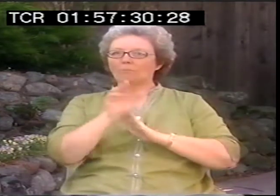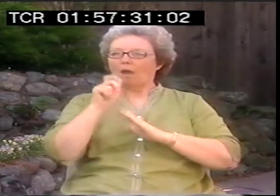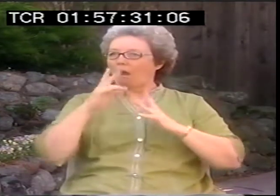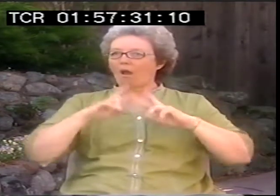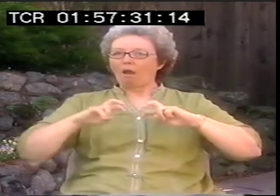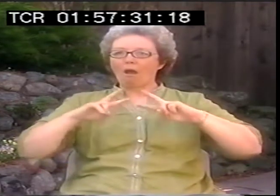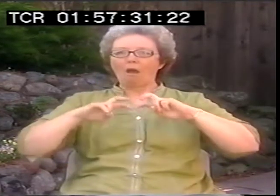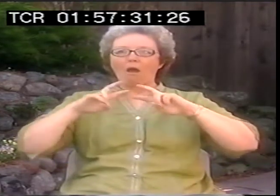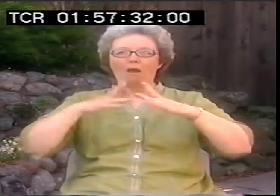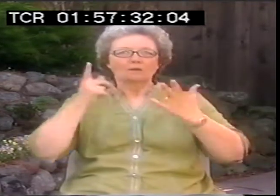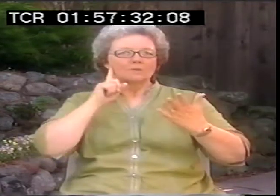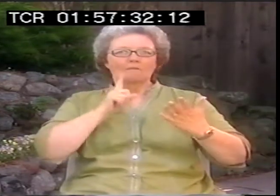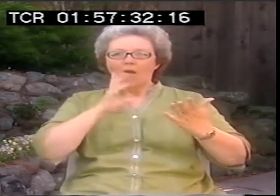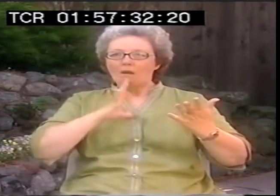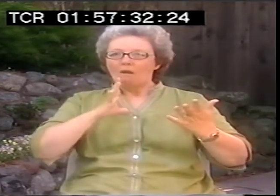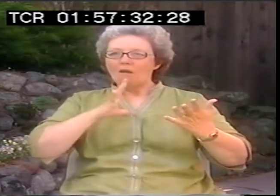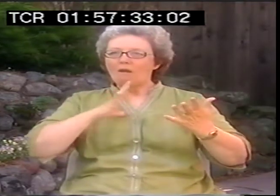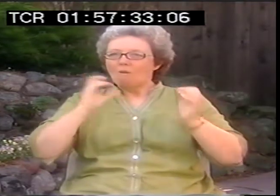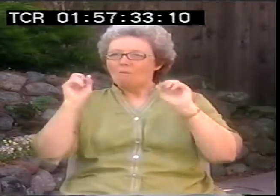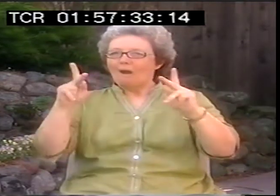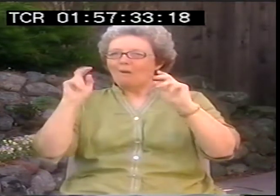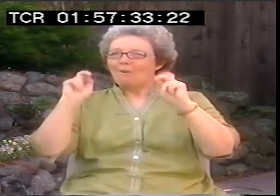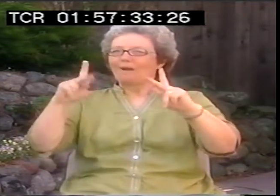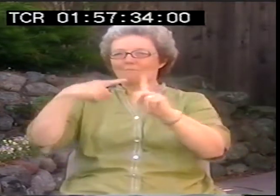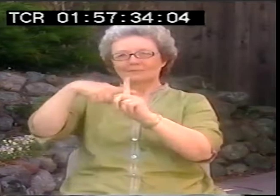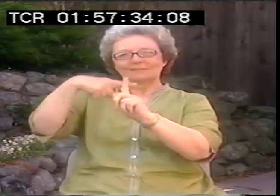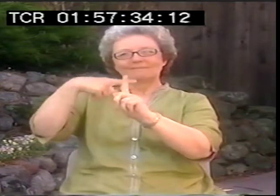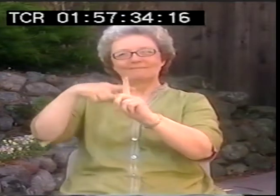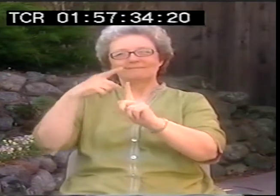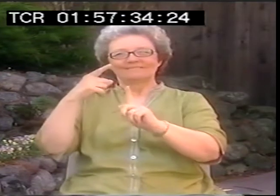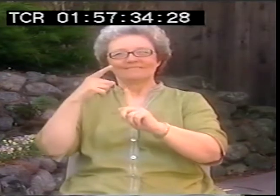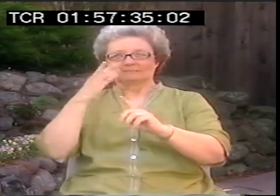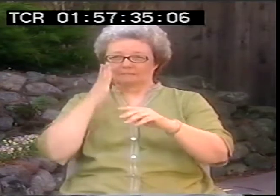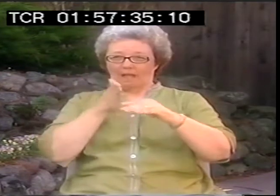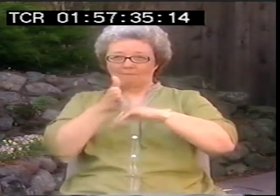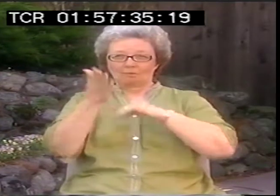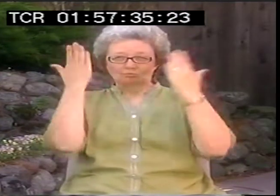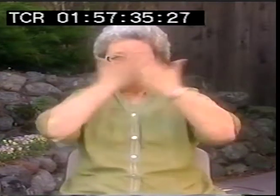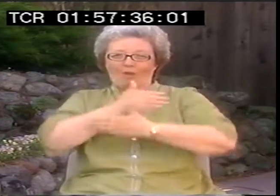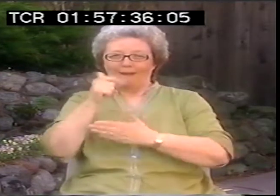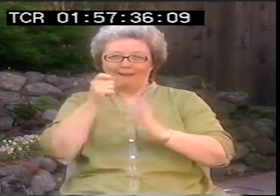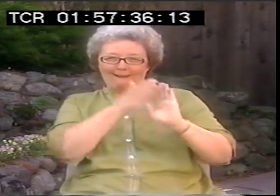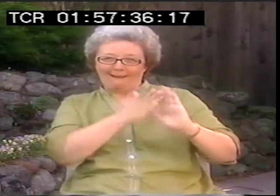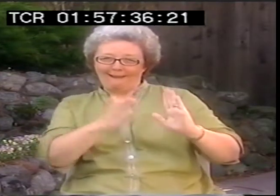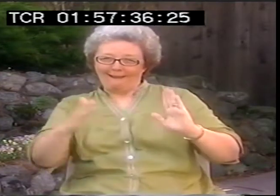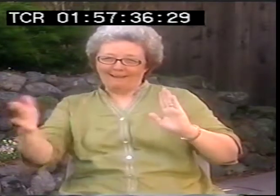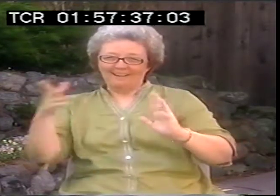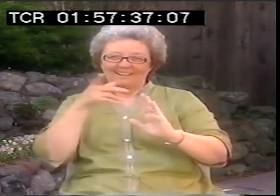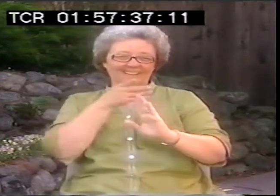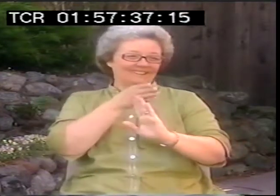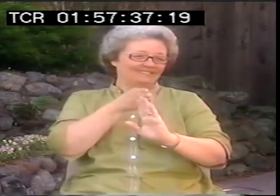at the '70s and '80s, about how deaf people were really looking at themselves and kind of getting their game on in terms of feeling